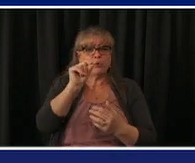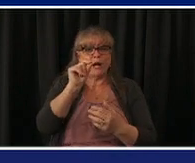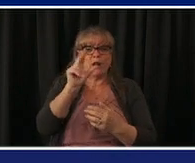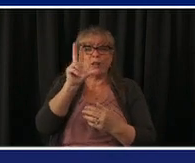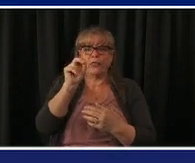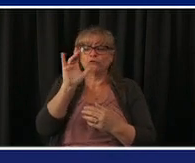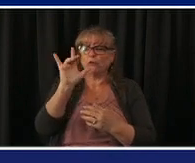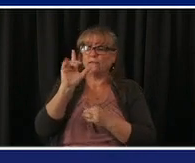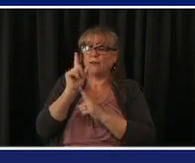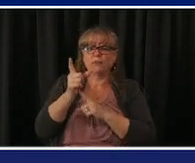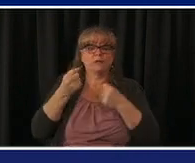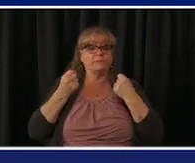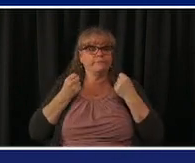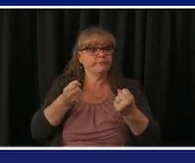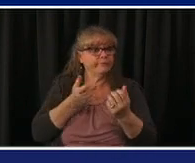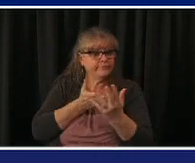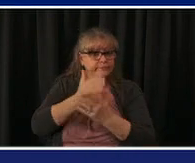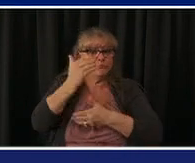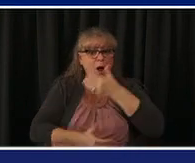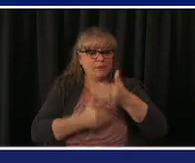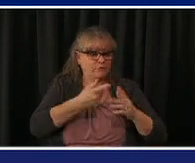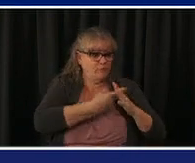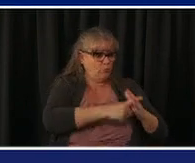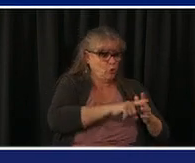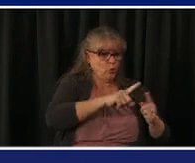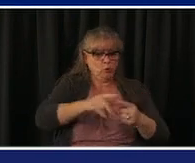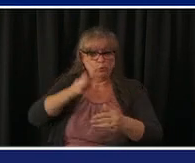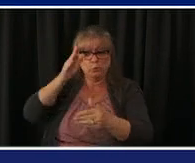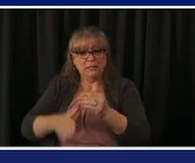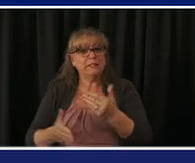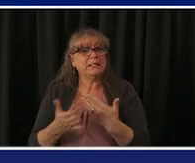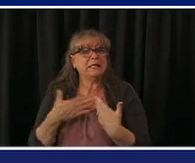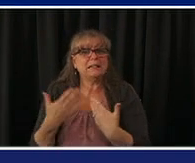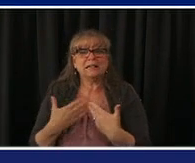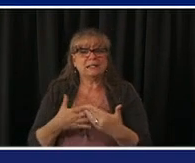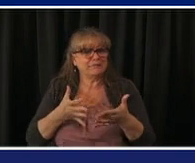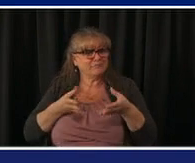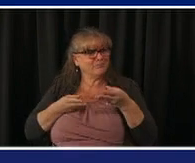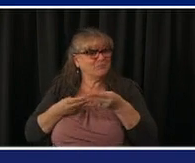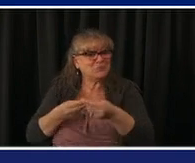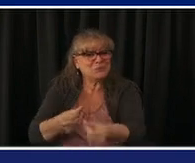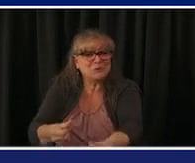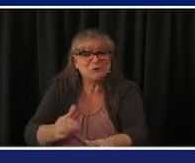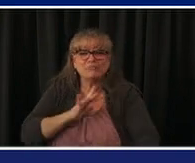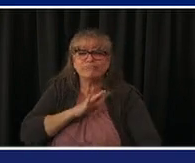are very convenient for people um especially if you can now get you know if there's two or three